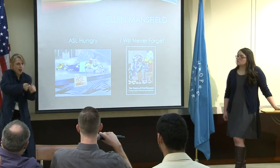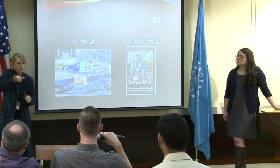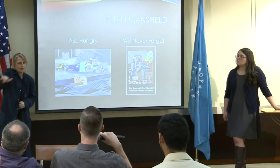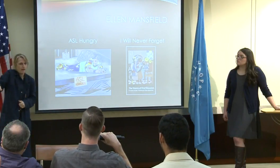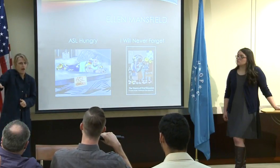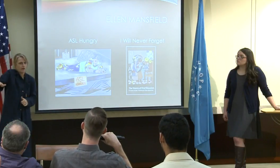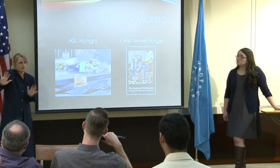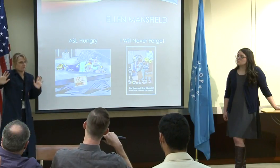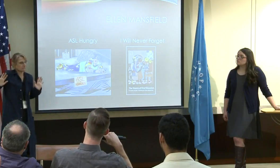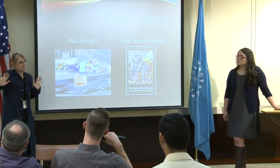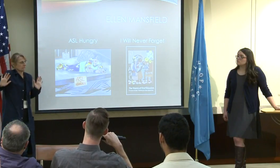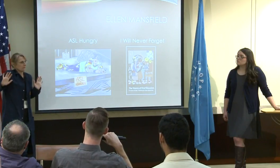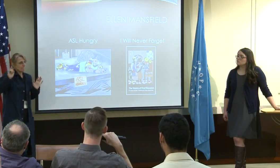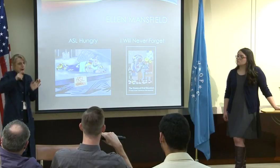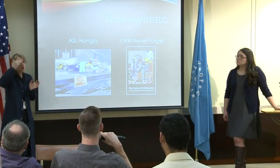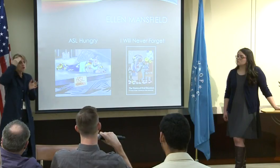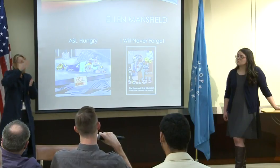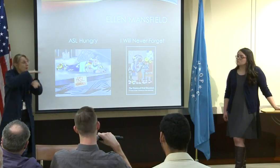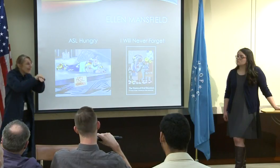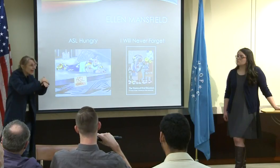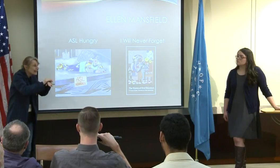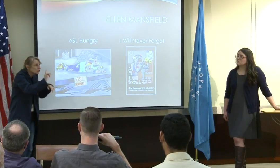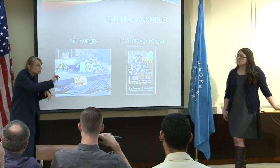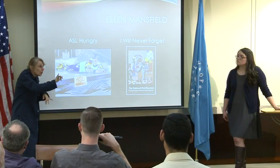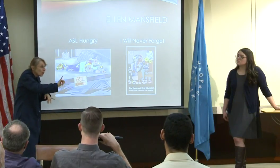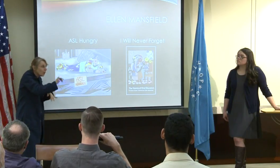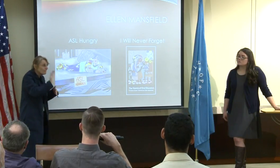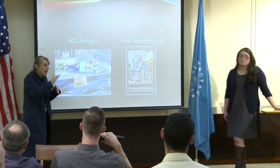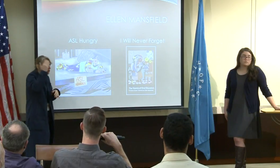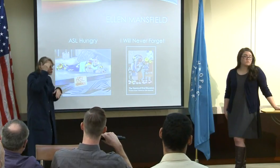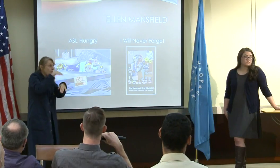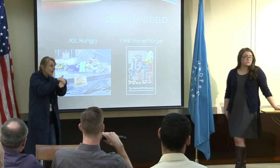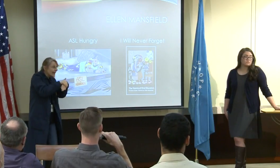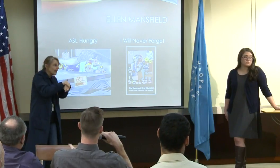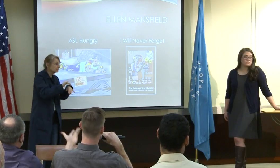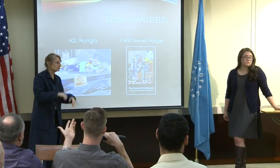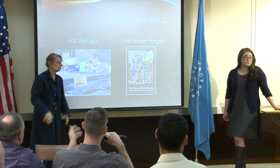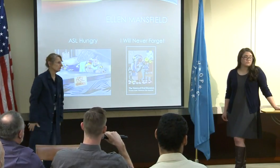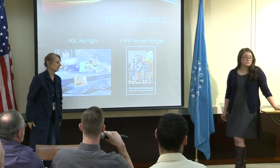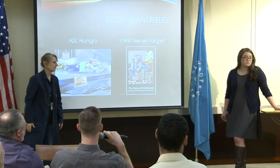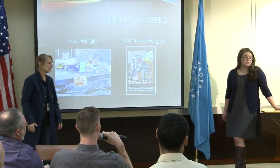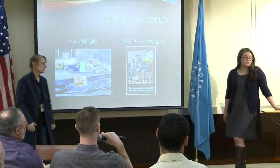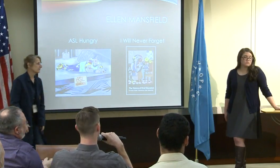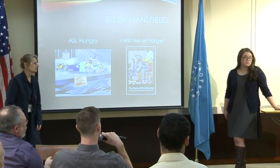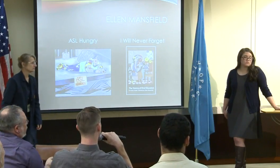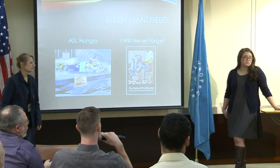You have to be able to hear some and have some hearing ability for that, as well as English awareness.